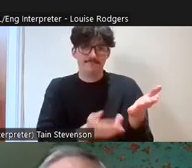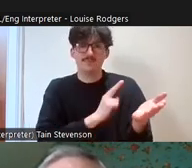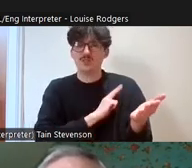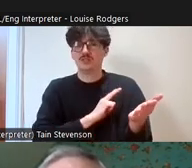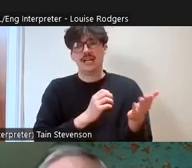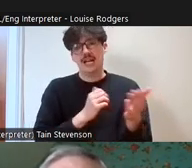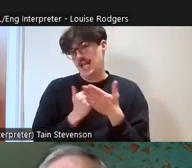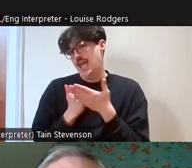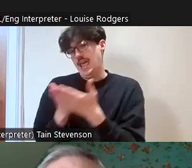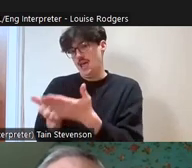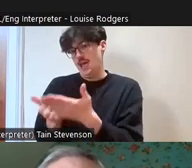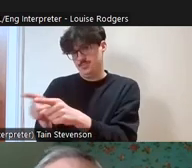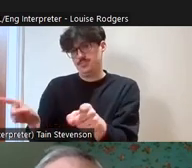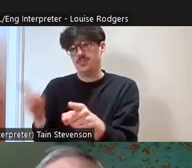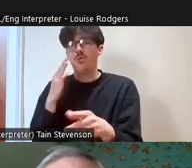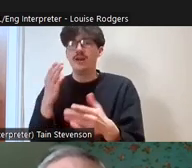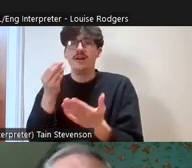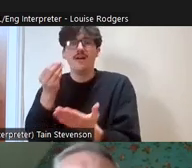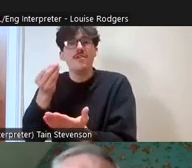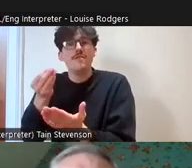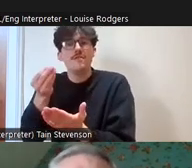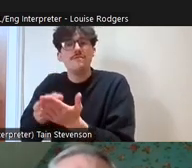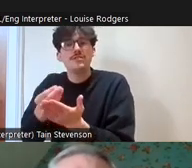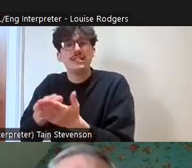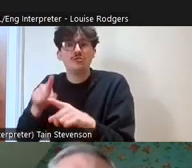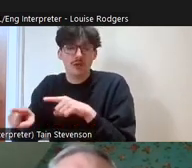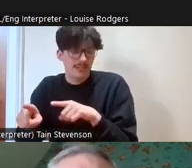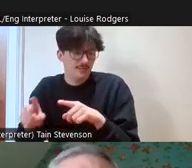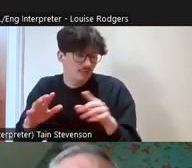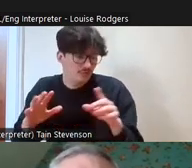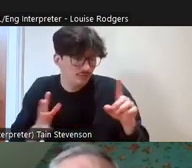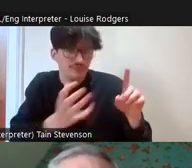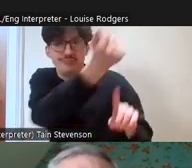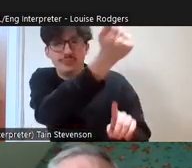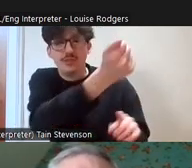they're putting in funding bids for bigger pots of money and it's amazing how few people